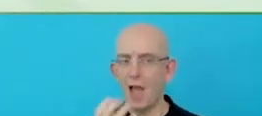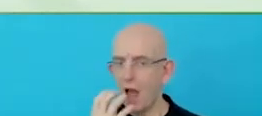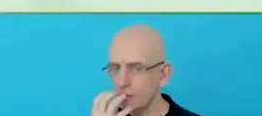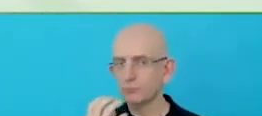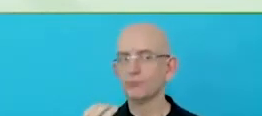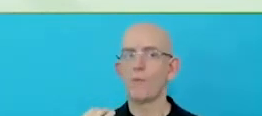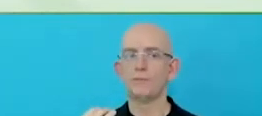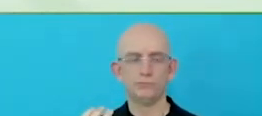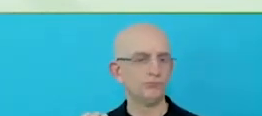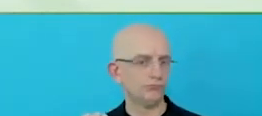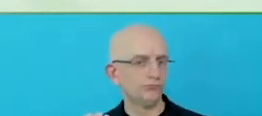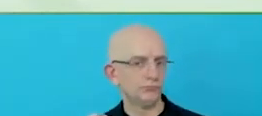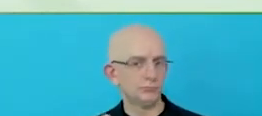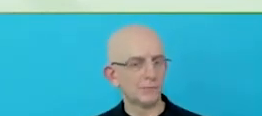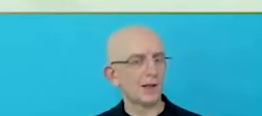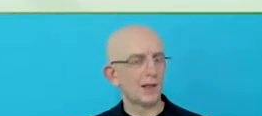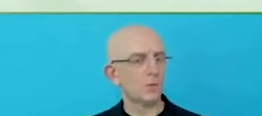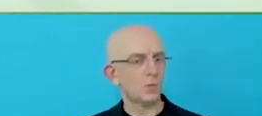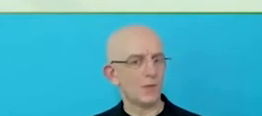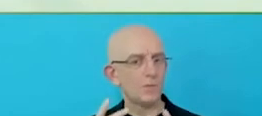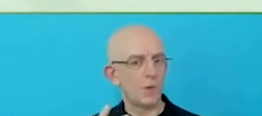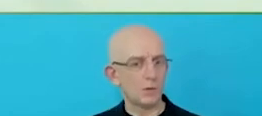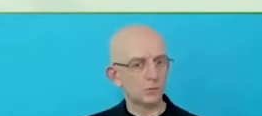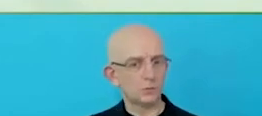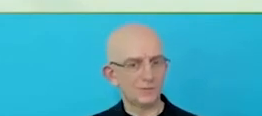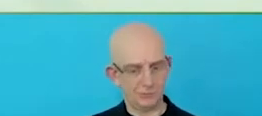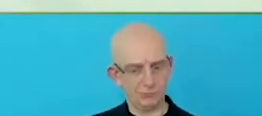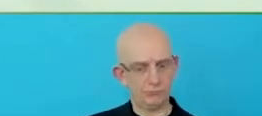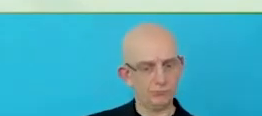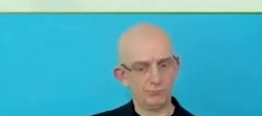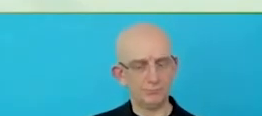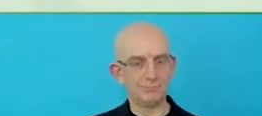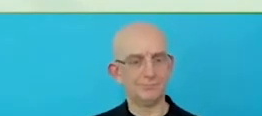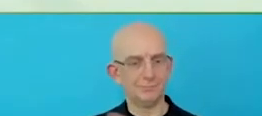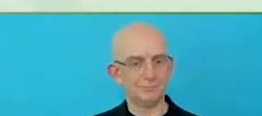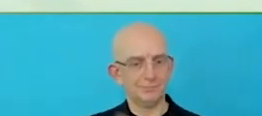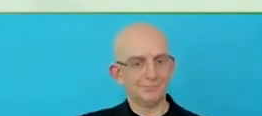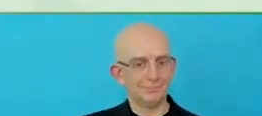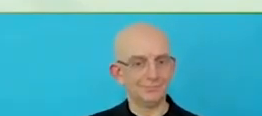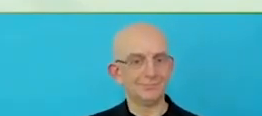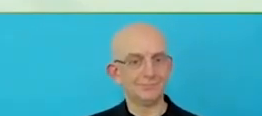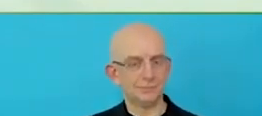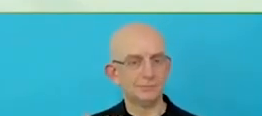It was definitely designed with members of the disability community, within India.